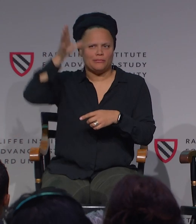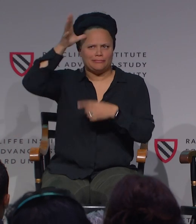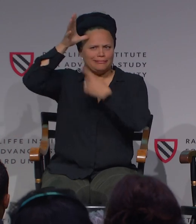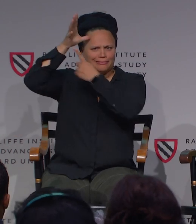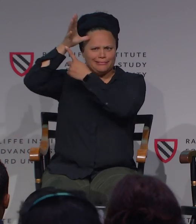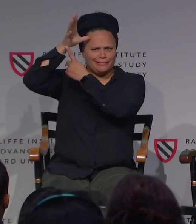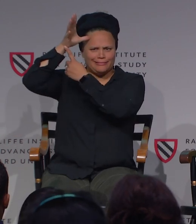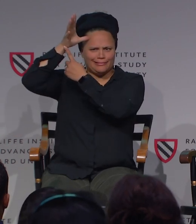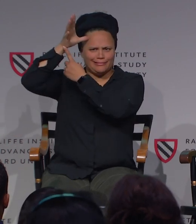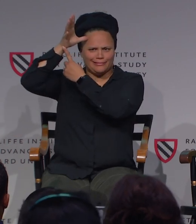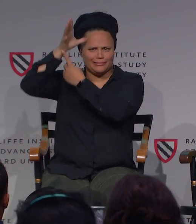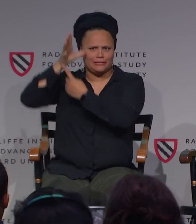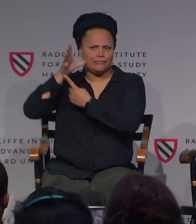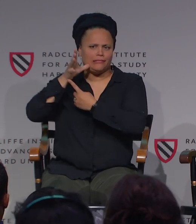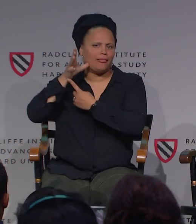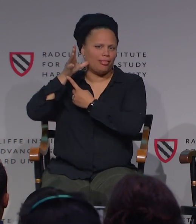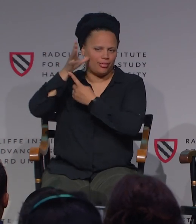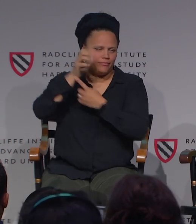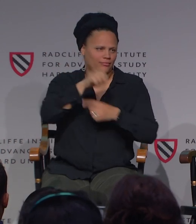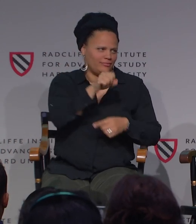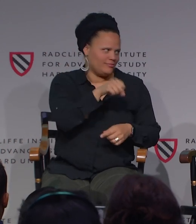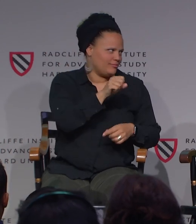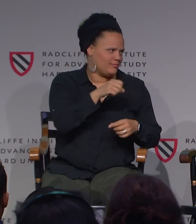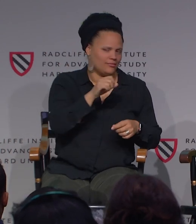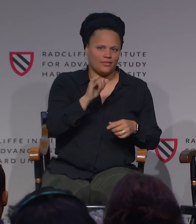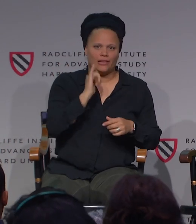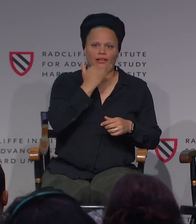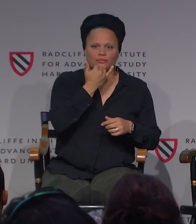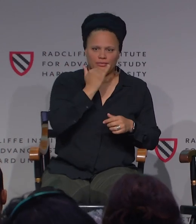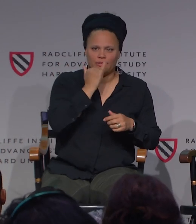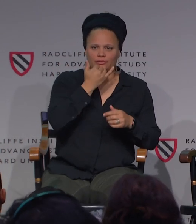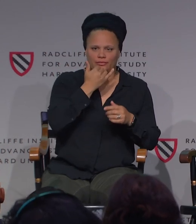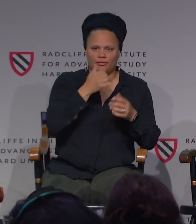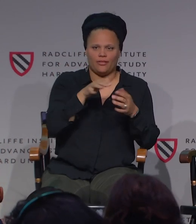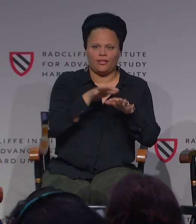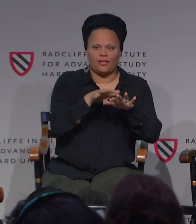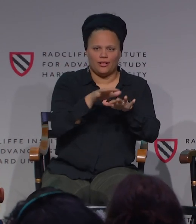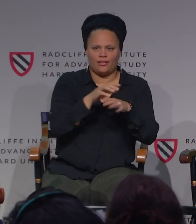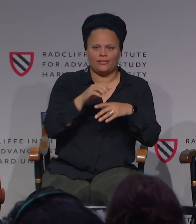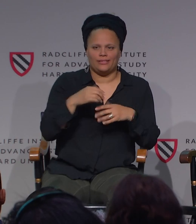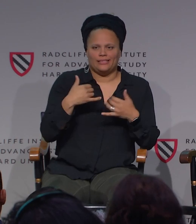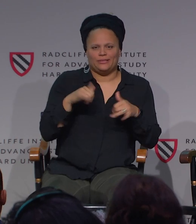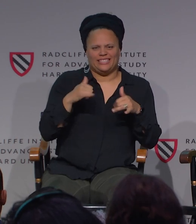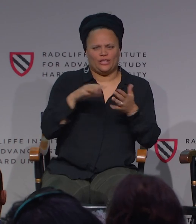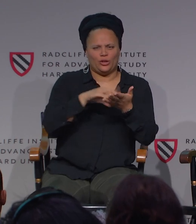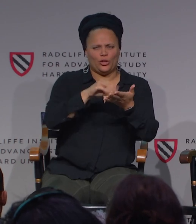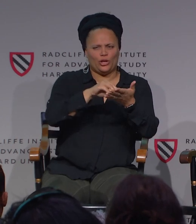So if you had two moms, then it's like, are you going to not go up to the higher location